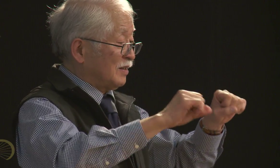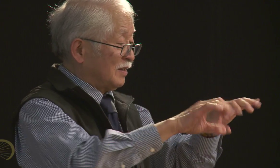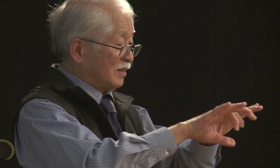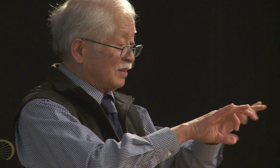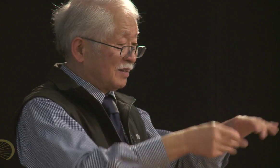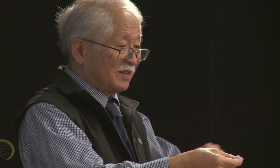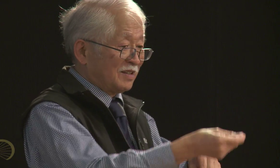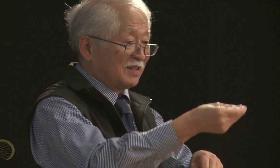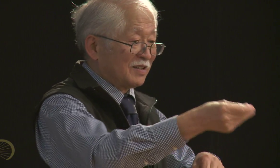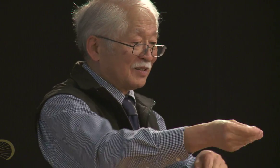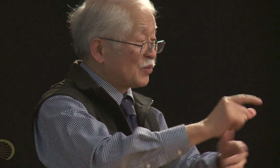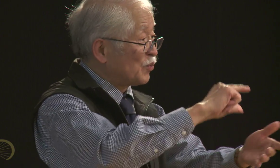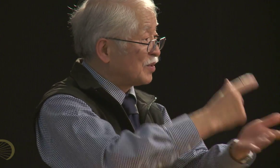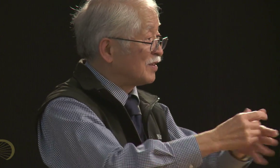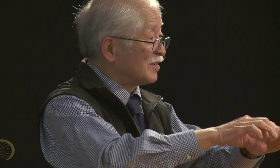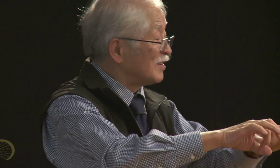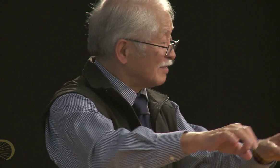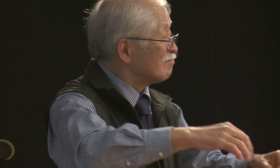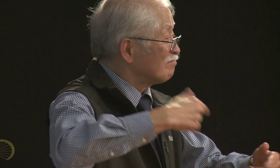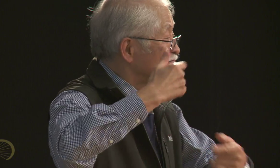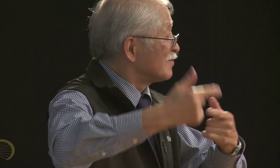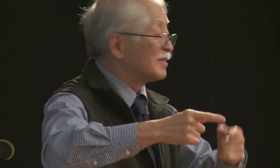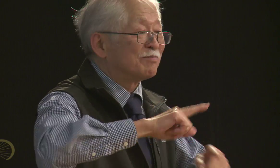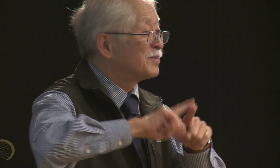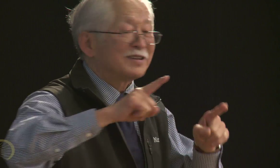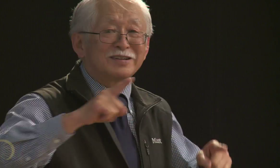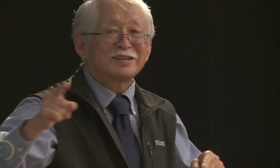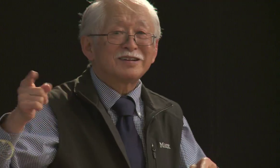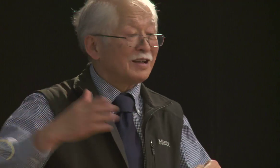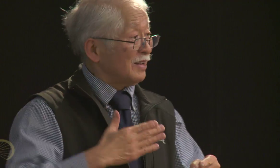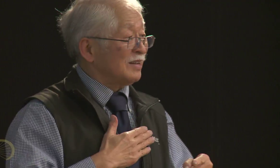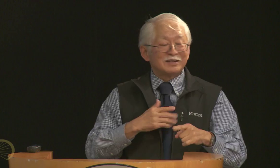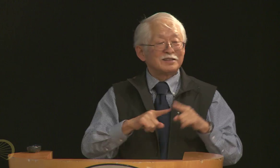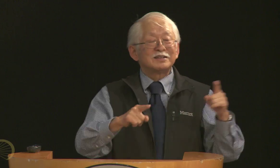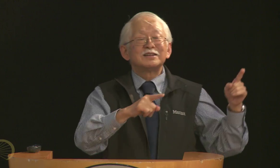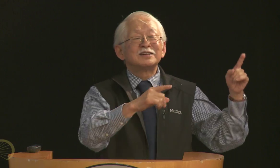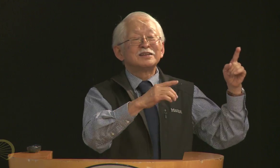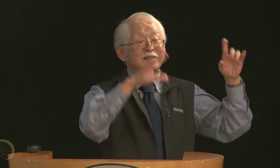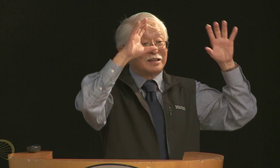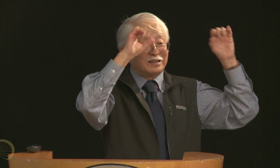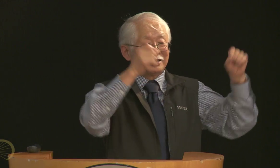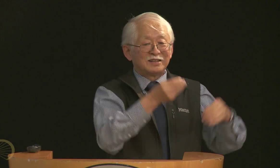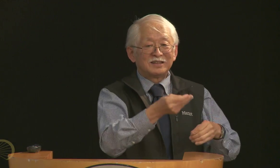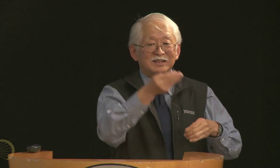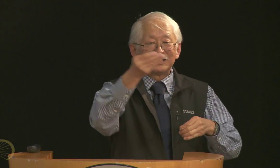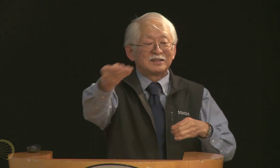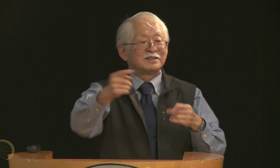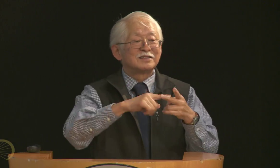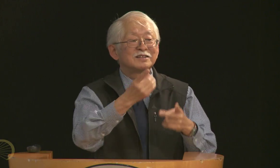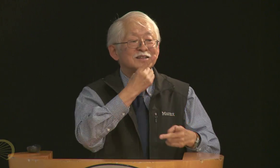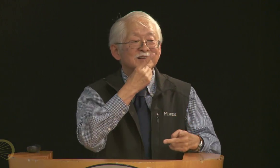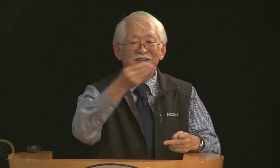You know at Gallaudet there is a tradition that you, you get a diploma